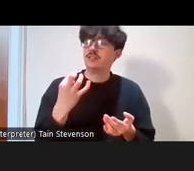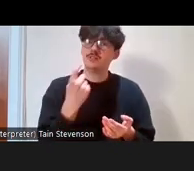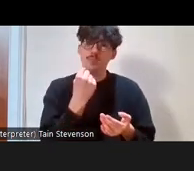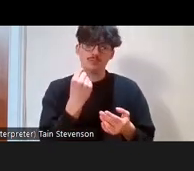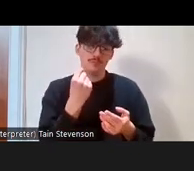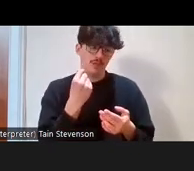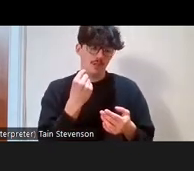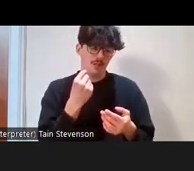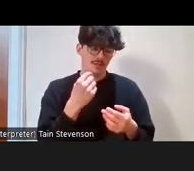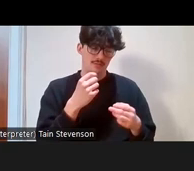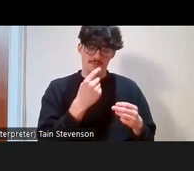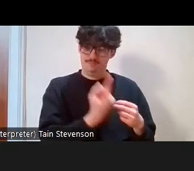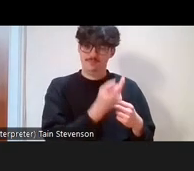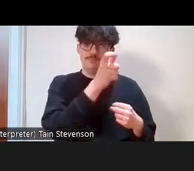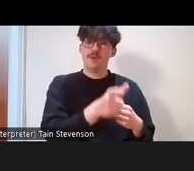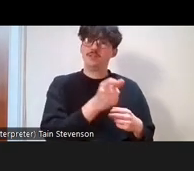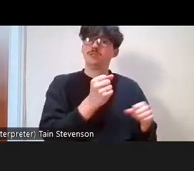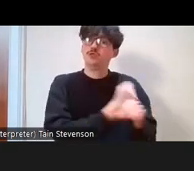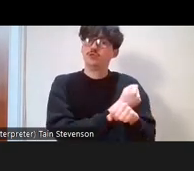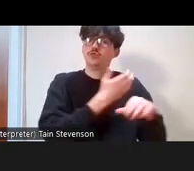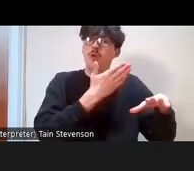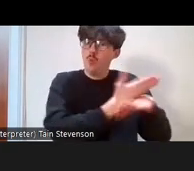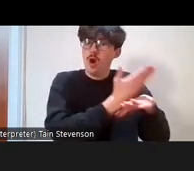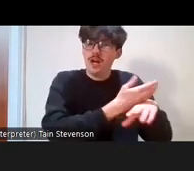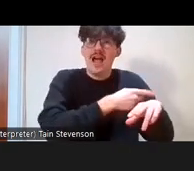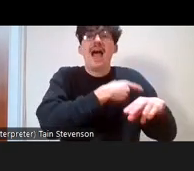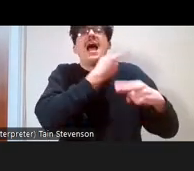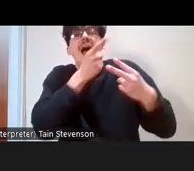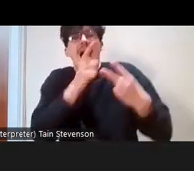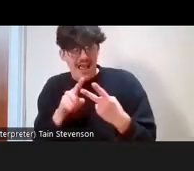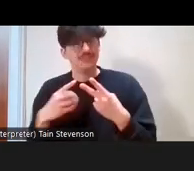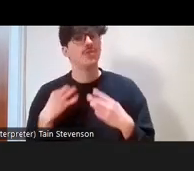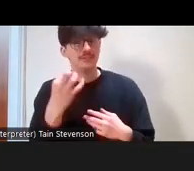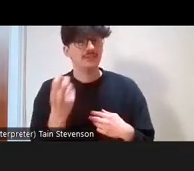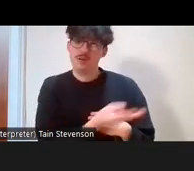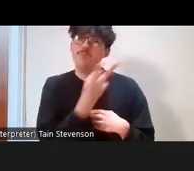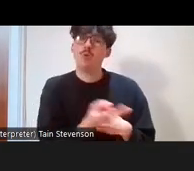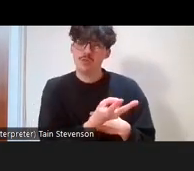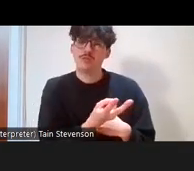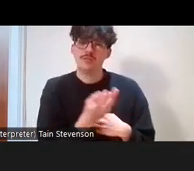volunteering probably are if they're working class, they might have additional studies,